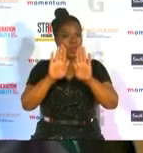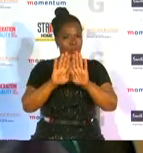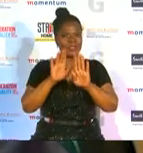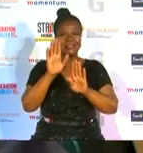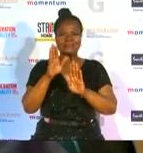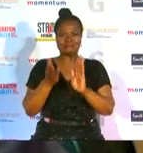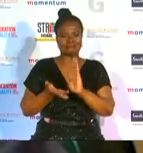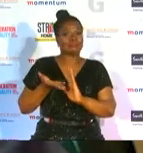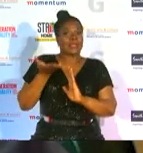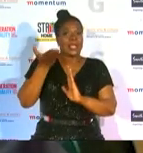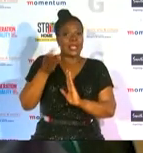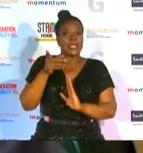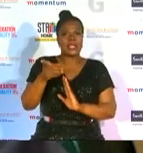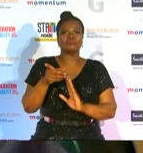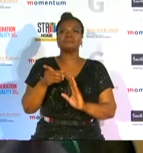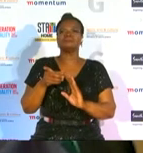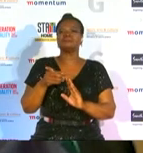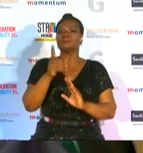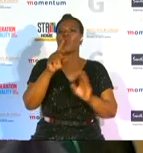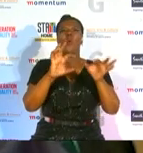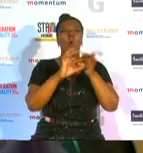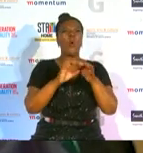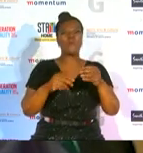in domestic violence and abuse leaving women